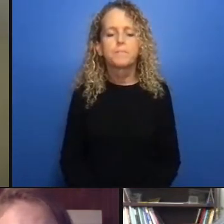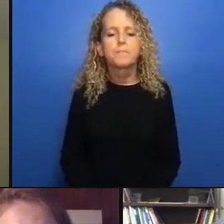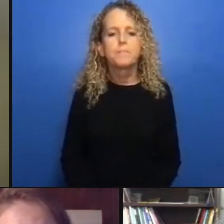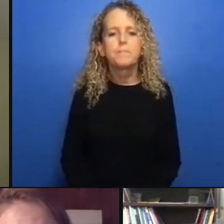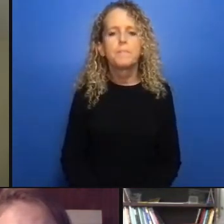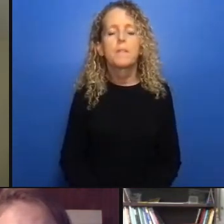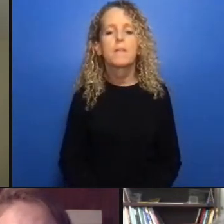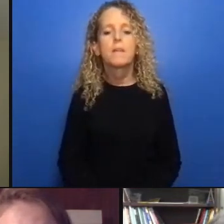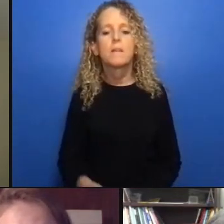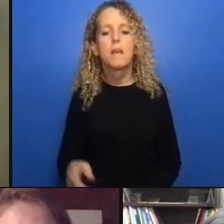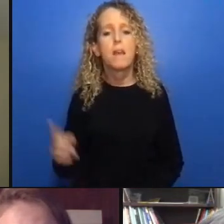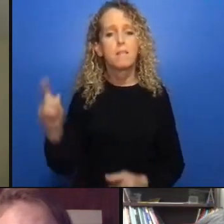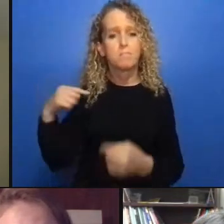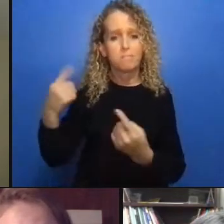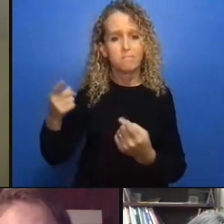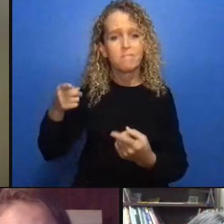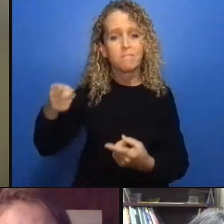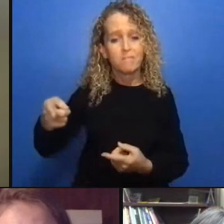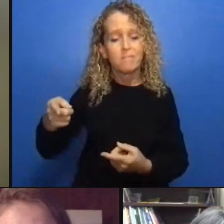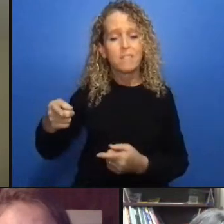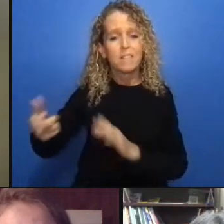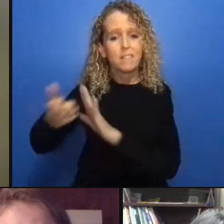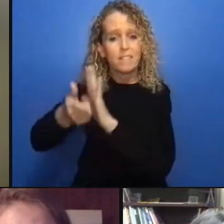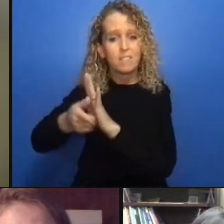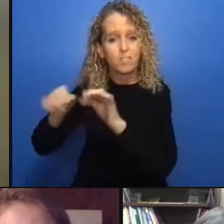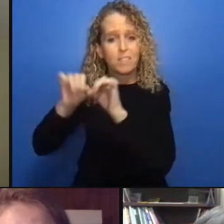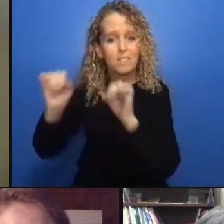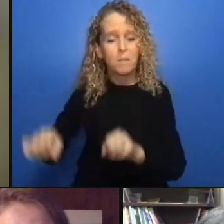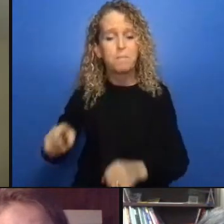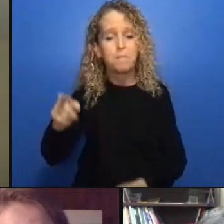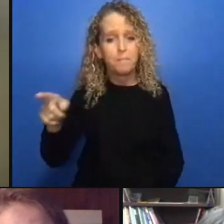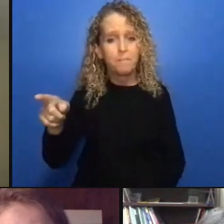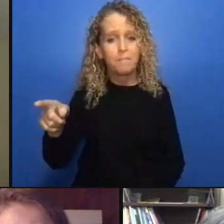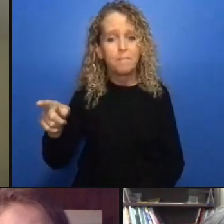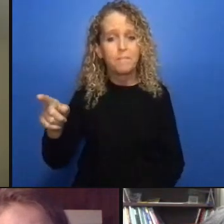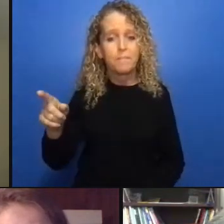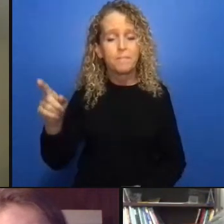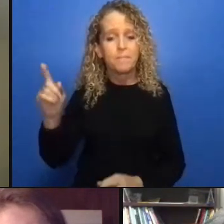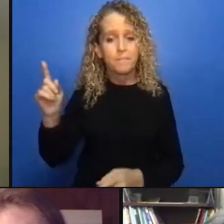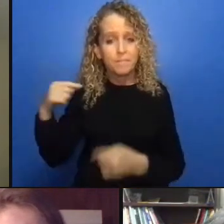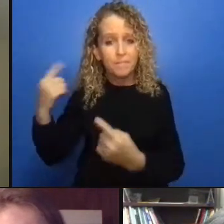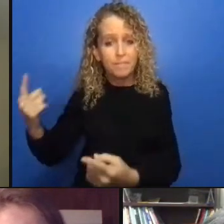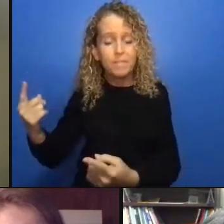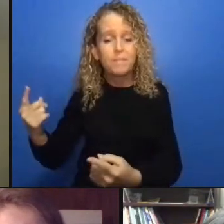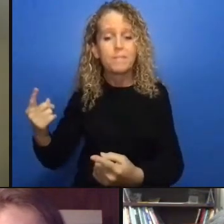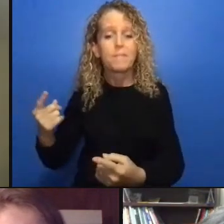responds to the incarceration disproportionate incarceration of folks with a range of health